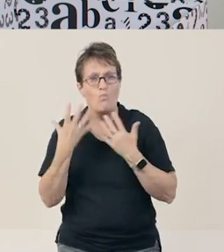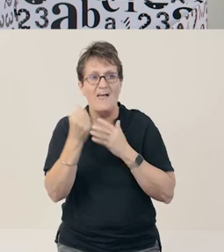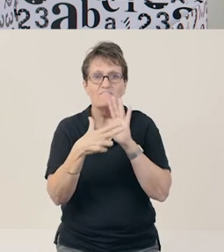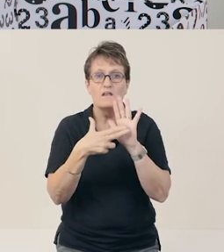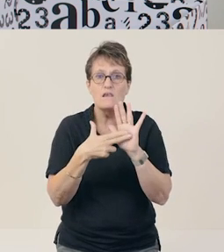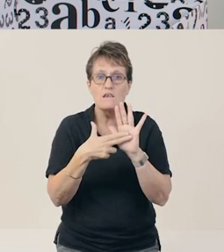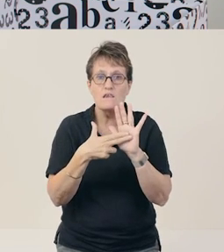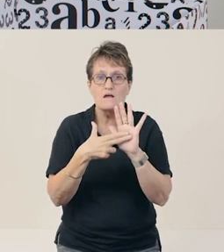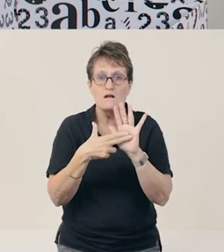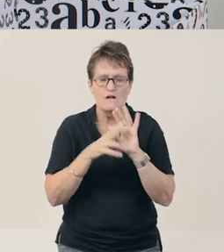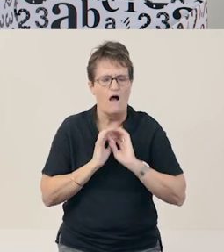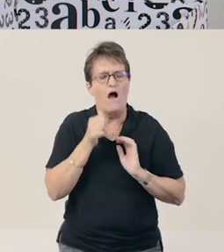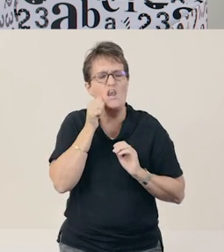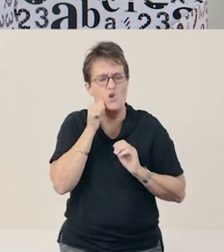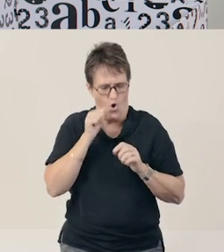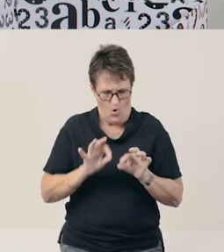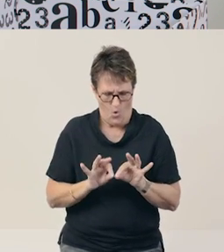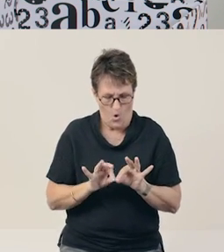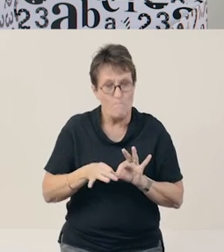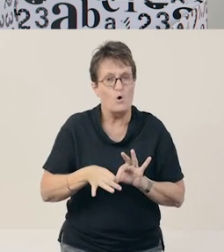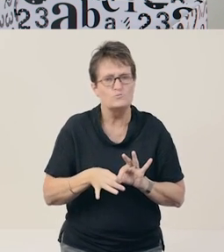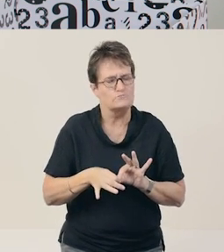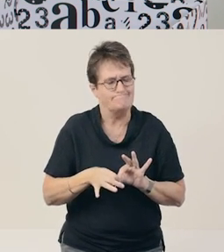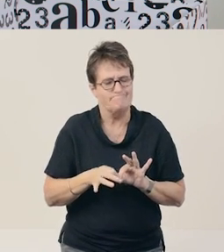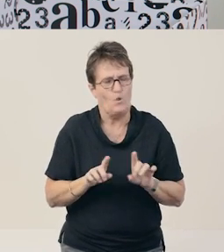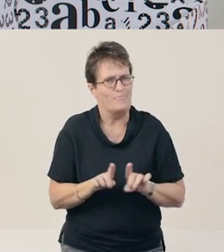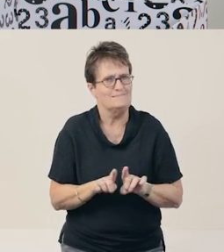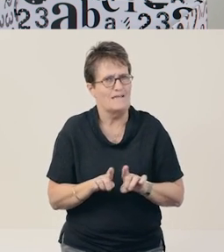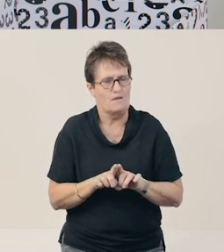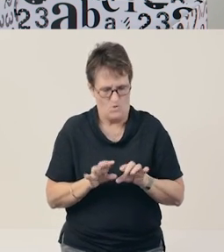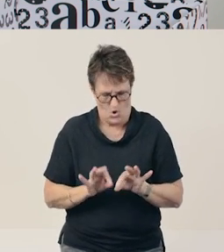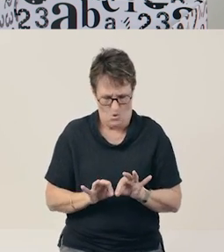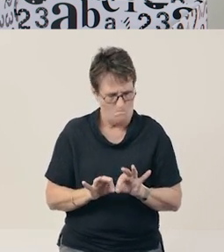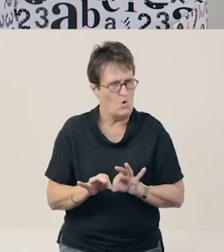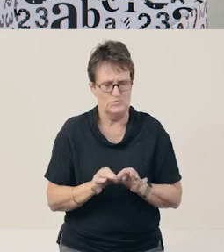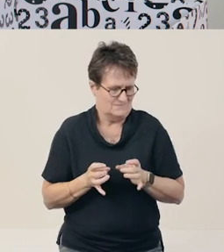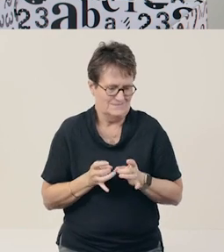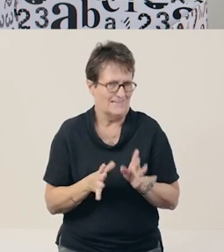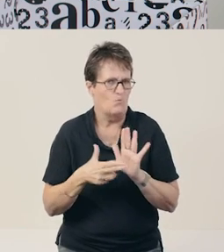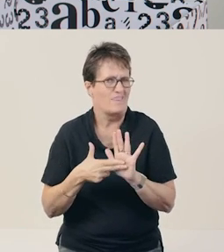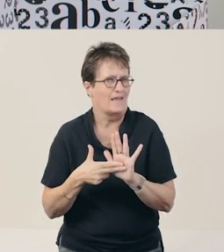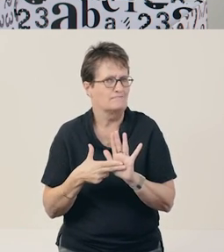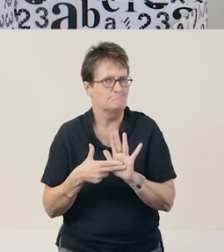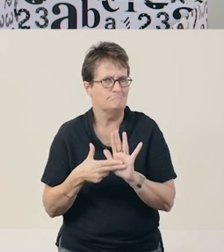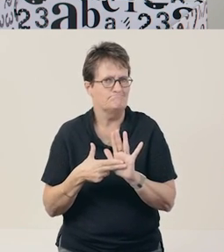I know the word ‘purse’ does not start with the same sound. Purse does not start with the letter N.